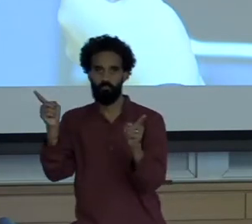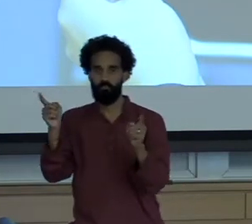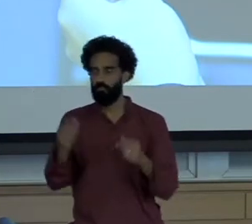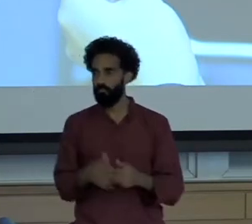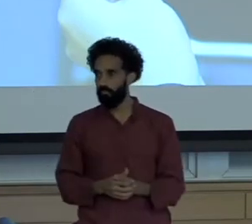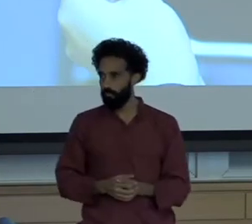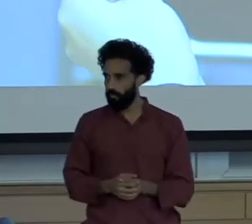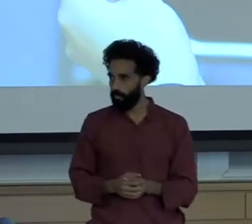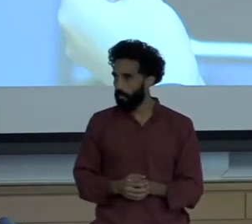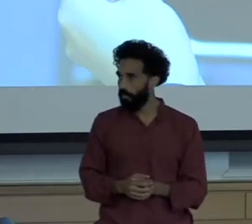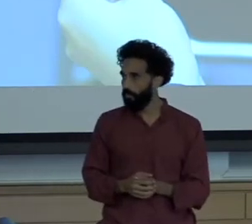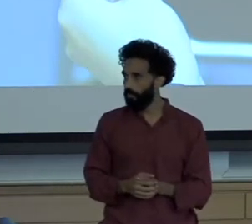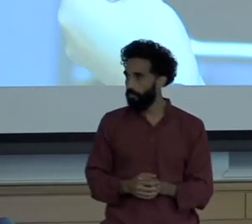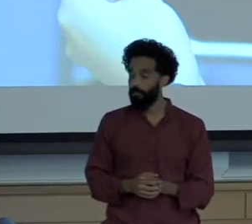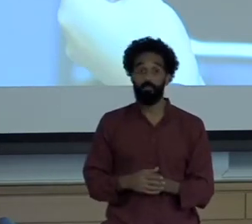circulations and readerships